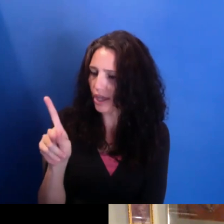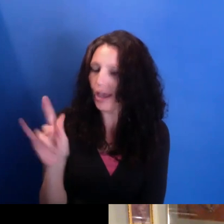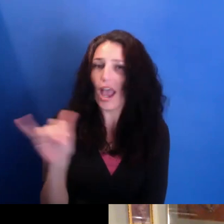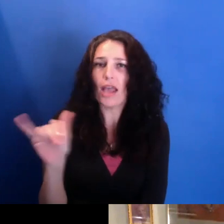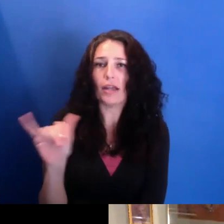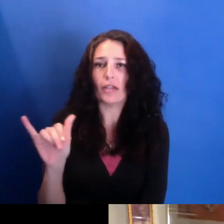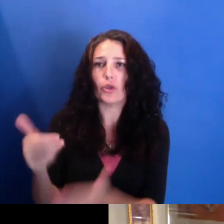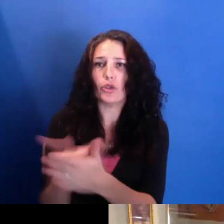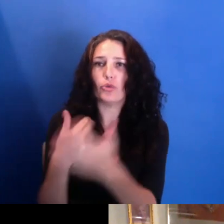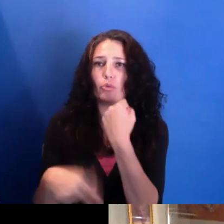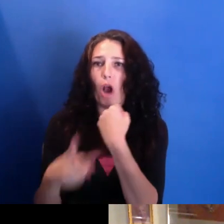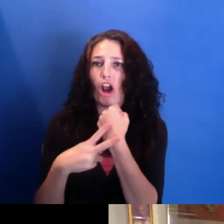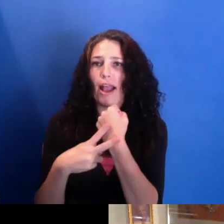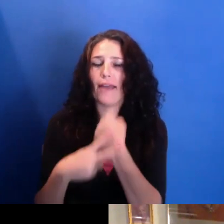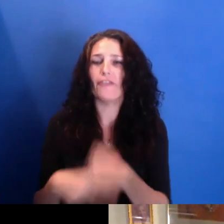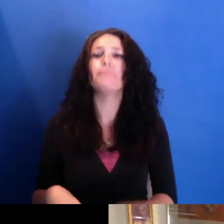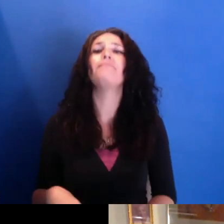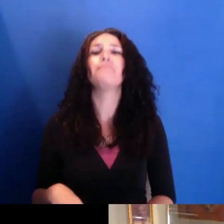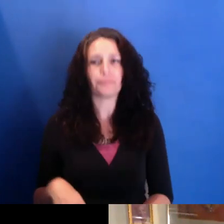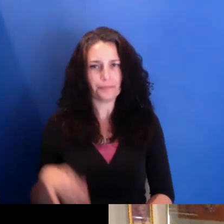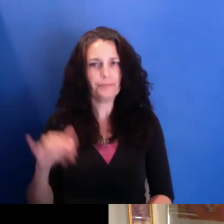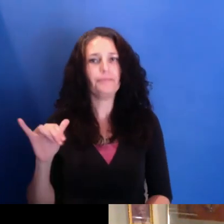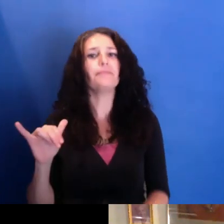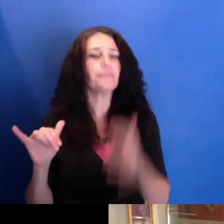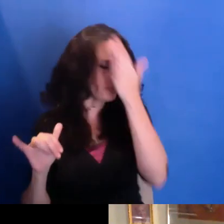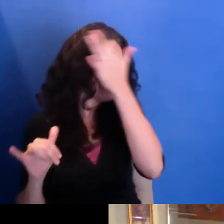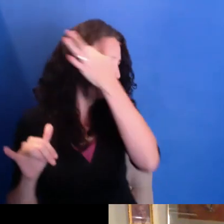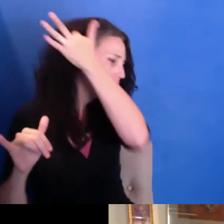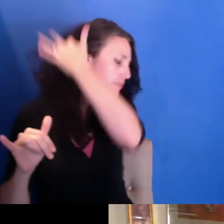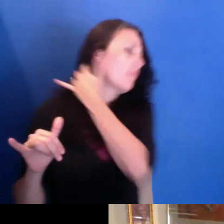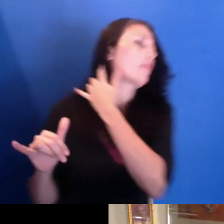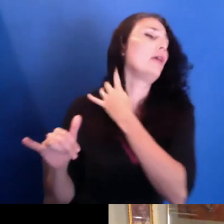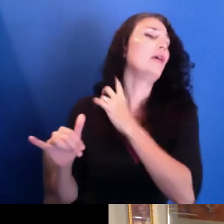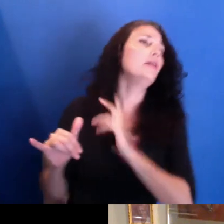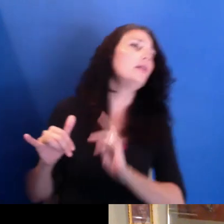Well, I think, you know, firstly it's-- I mean, I almost don't want to bring it up,